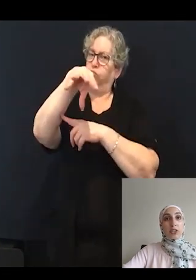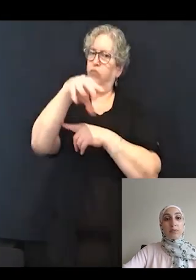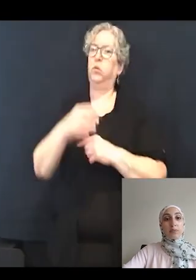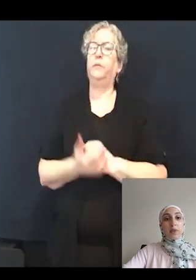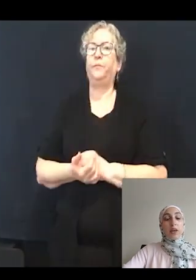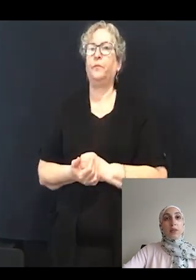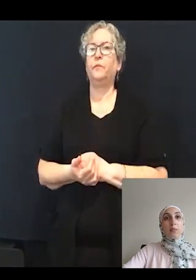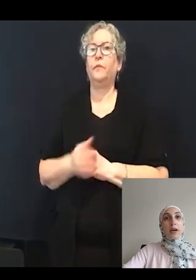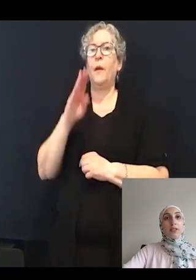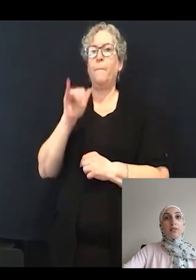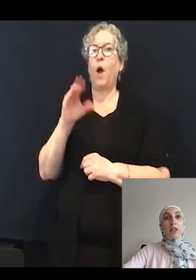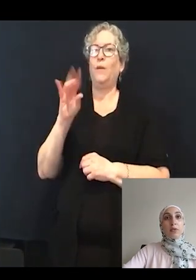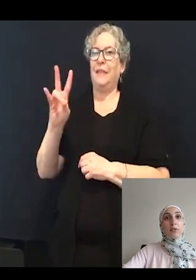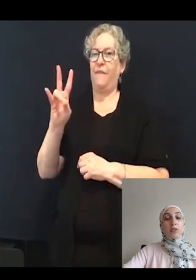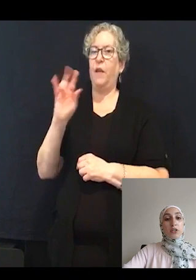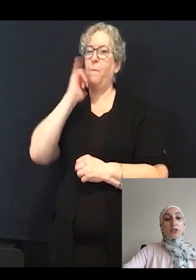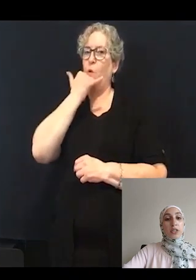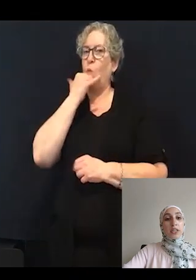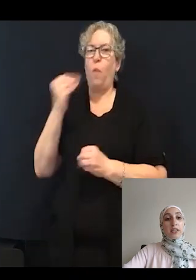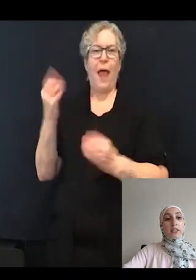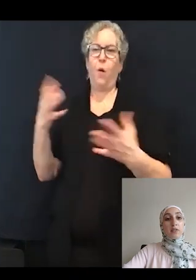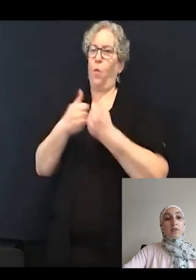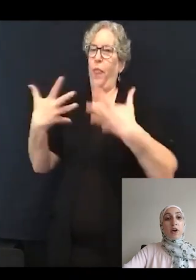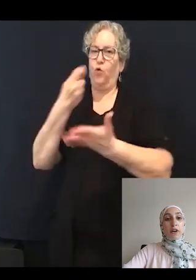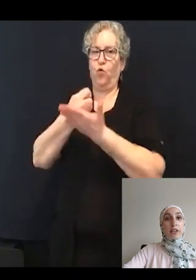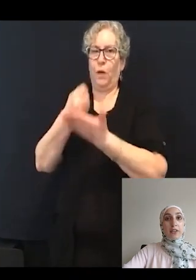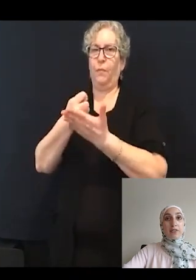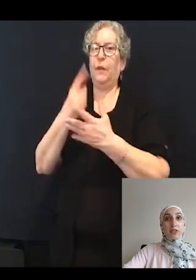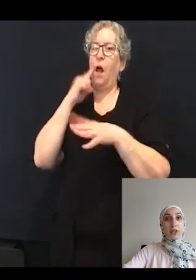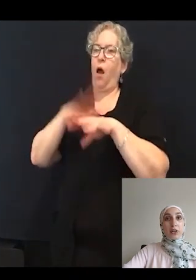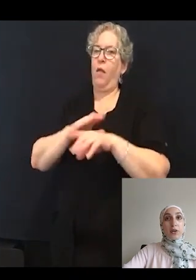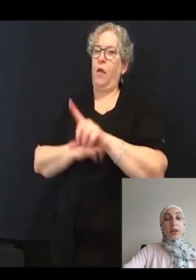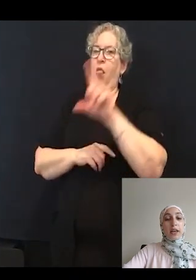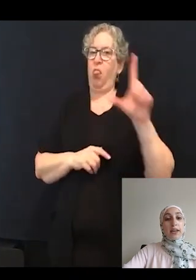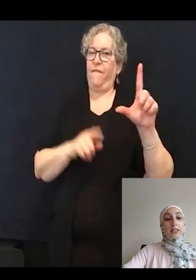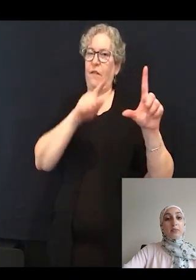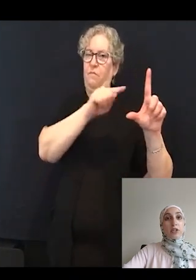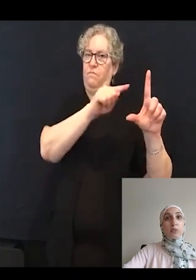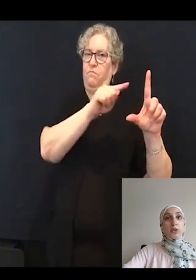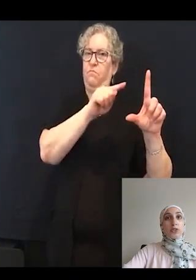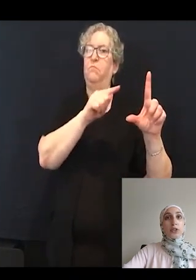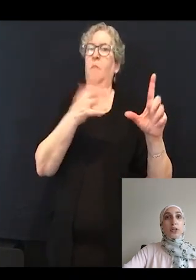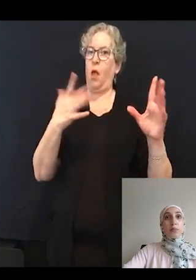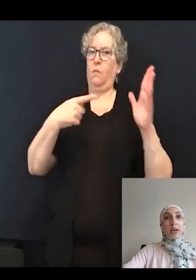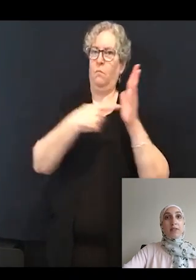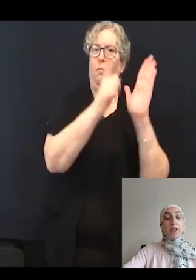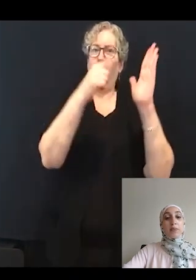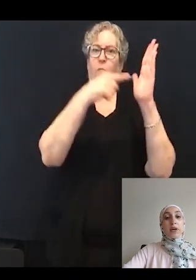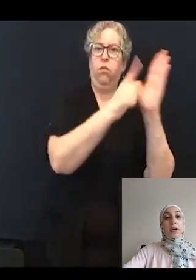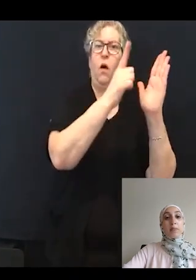The MYO7A mutant untreated is in the far left circle and has much more circling behavior compared to the three